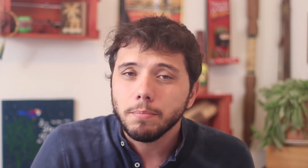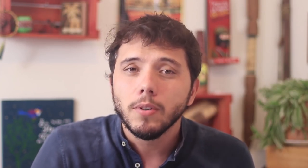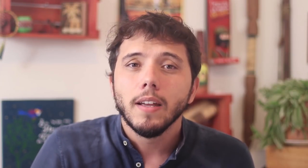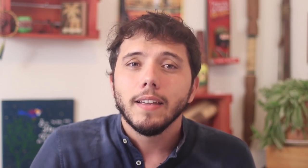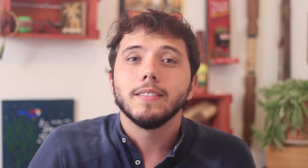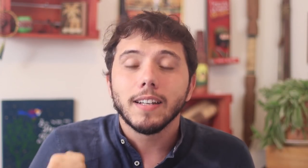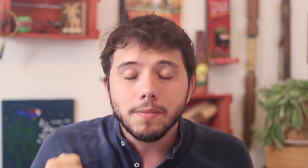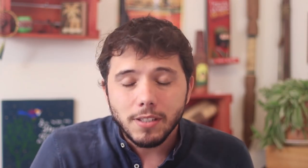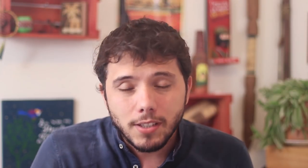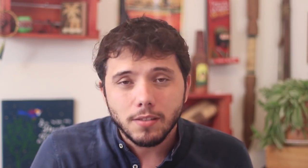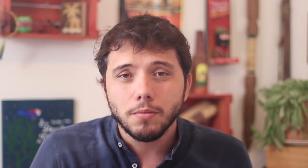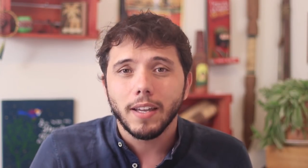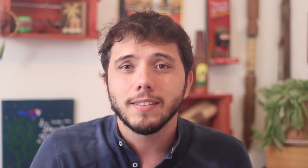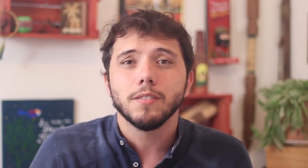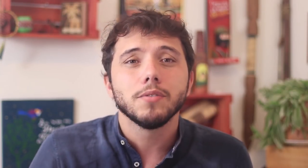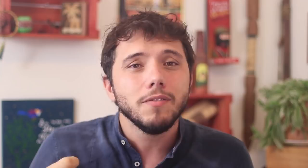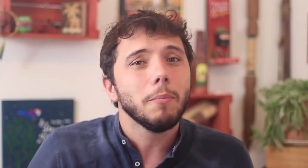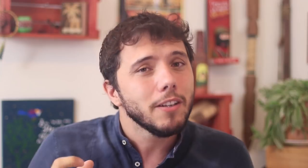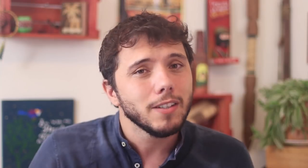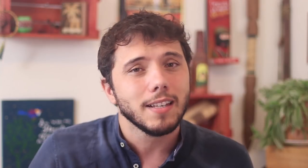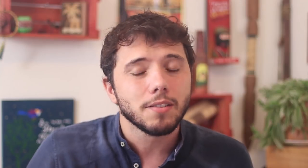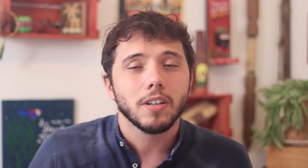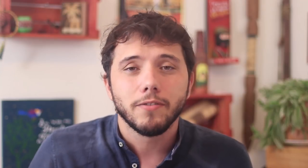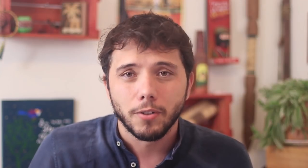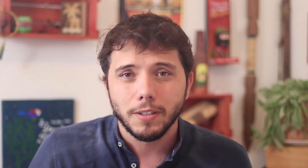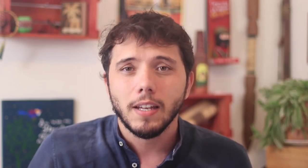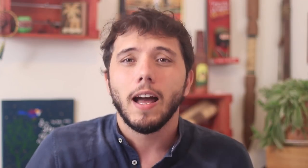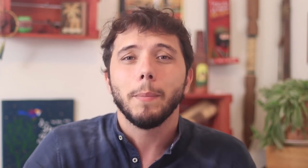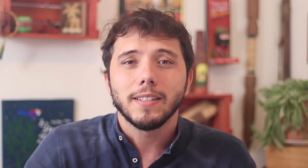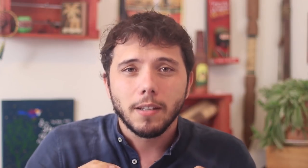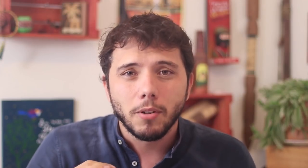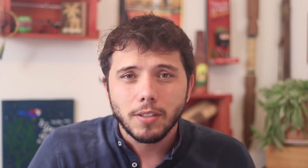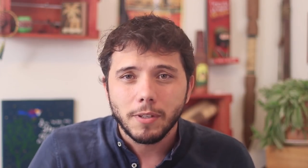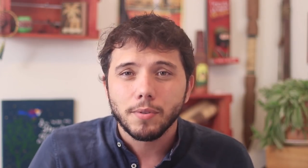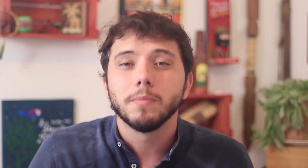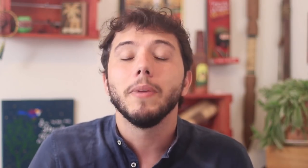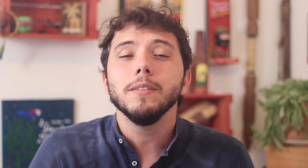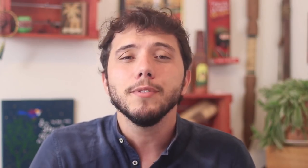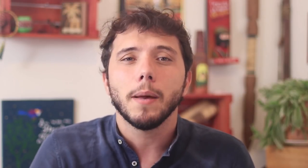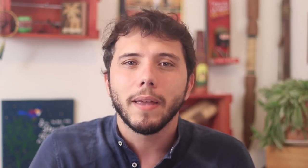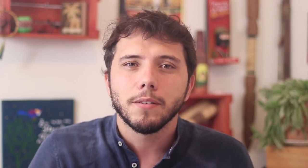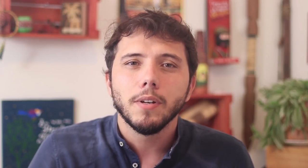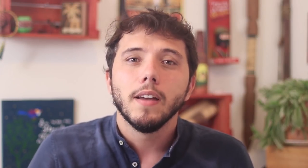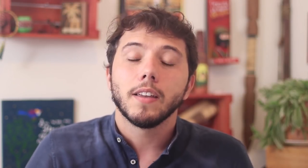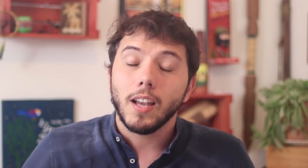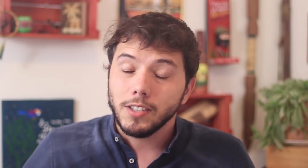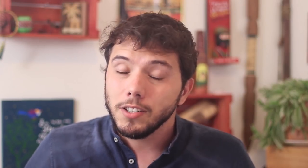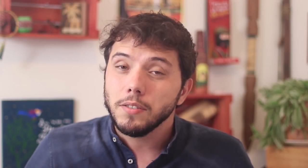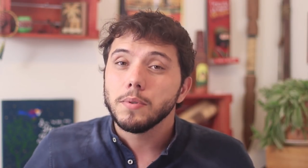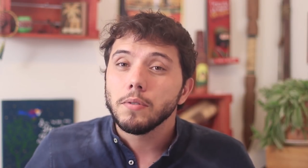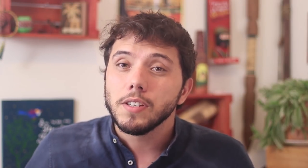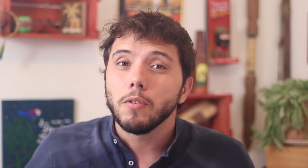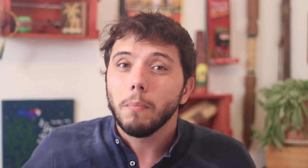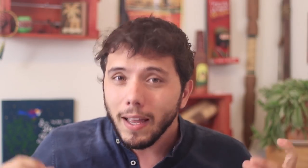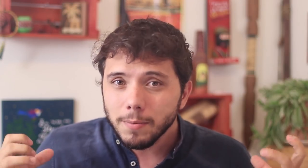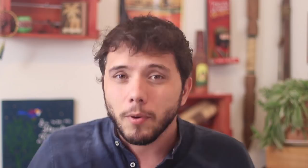and transmitting the disease. Including the protest he went to, shaking people's hands despite knowing that already people from his inner circle